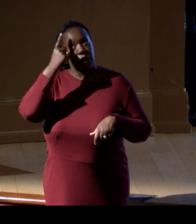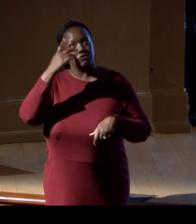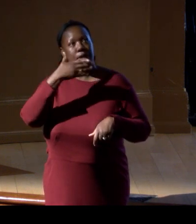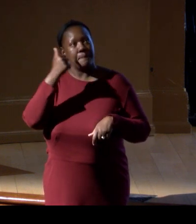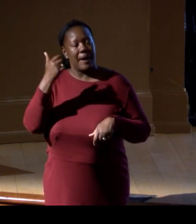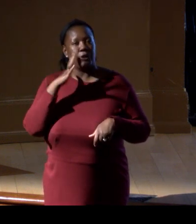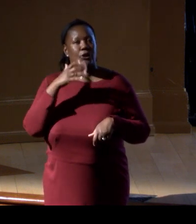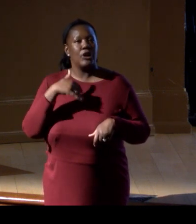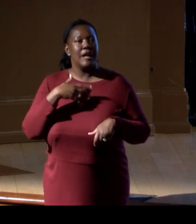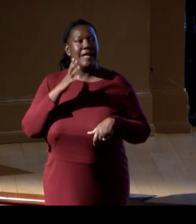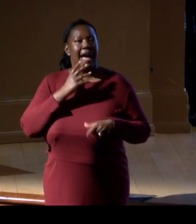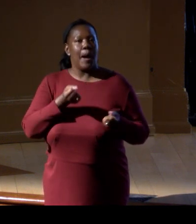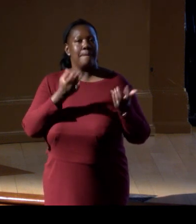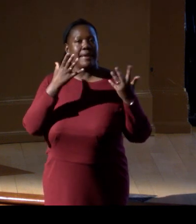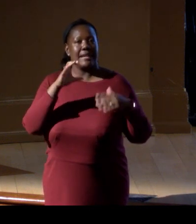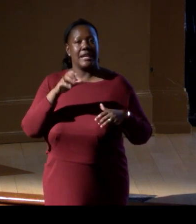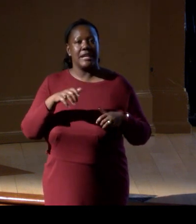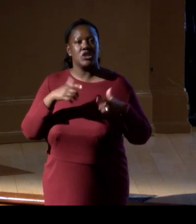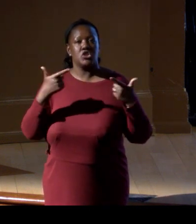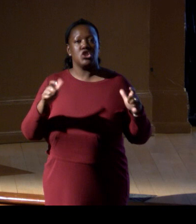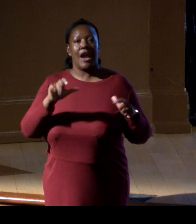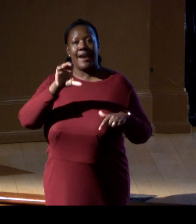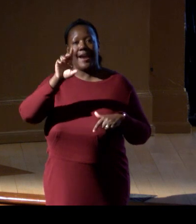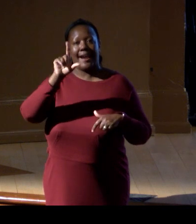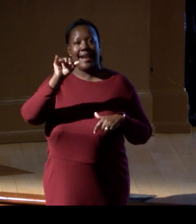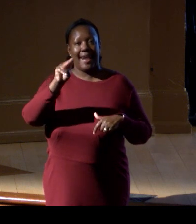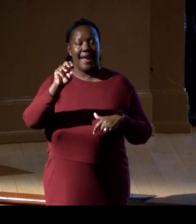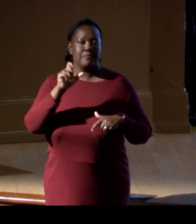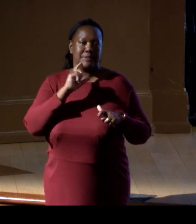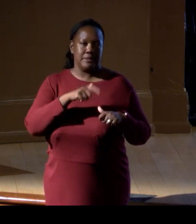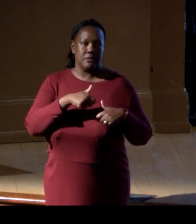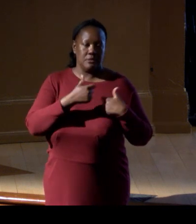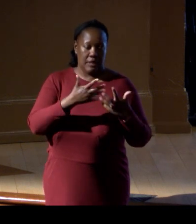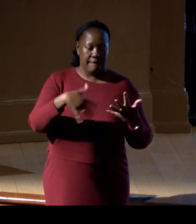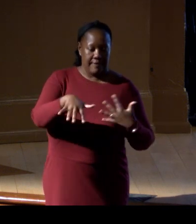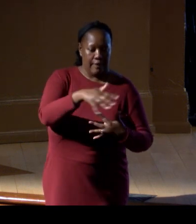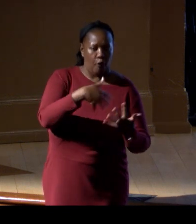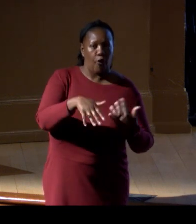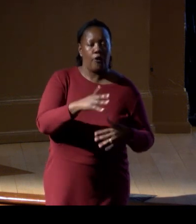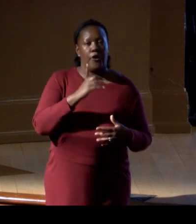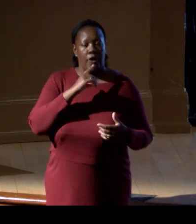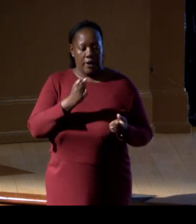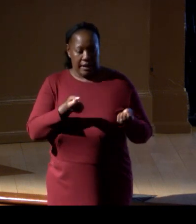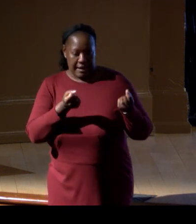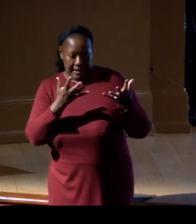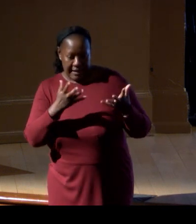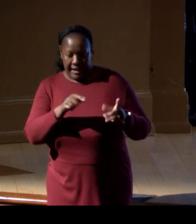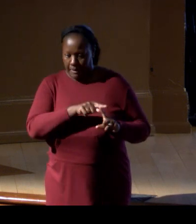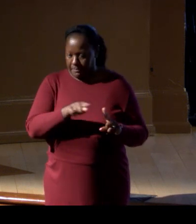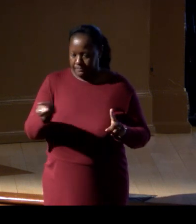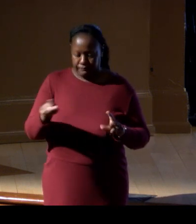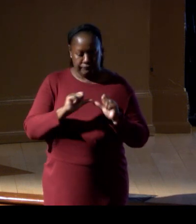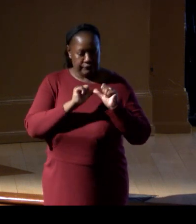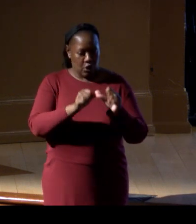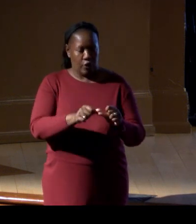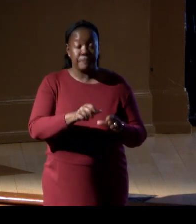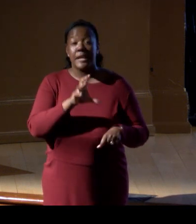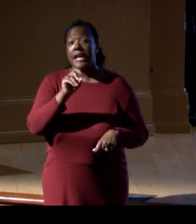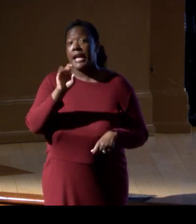It's not just the amount of giant clam DNA that is in that part of water, but it's the accompanying ecosystem. So if we know about the natural history,